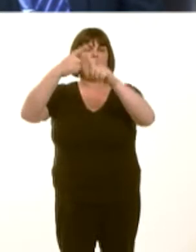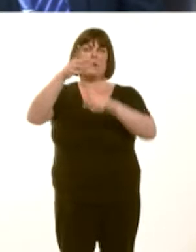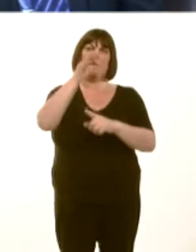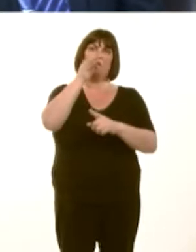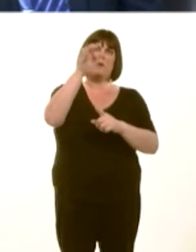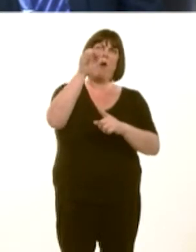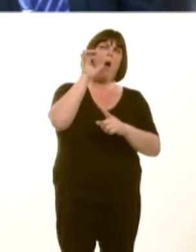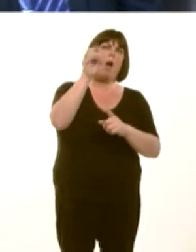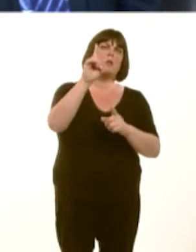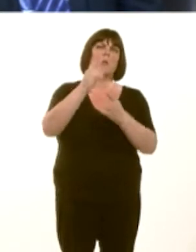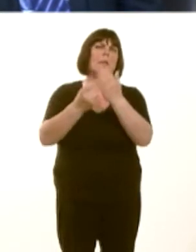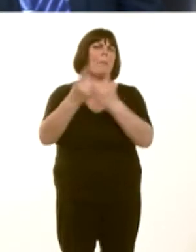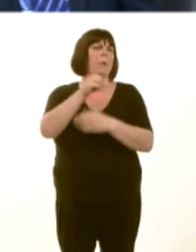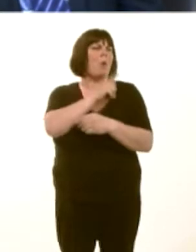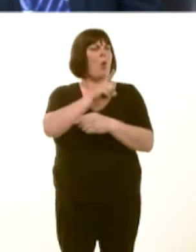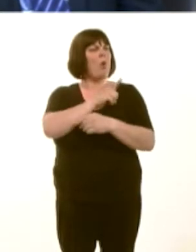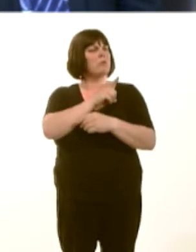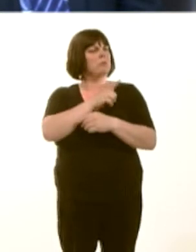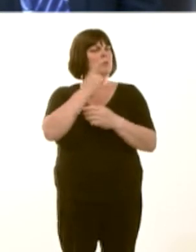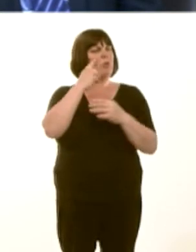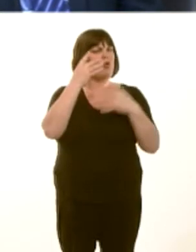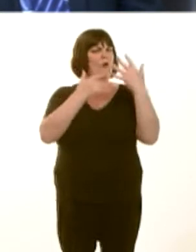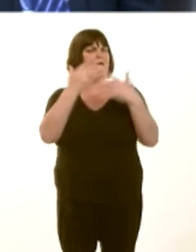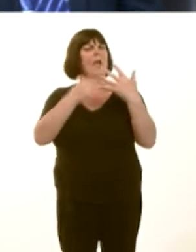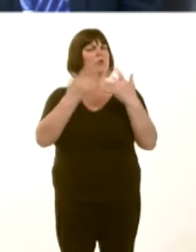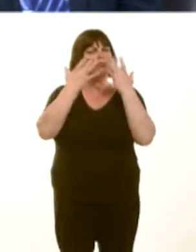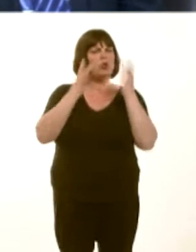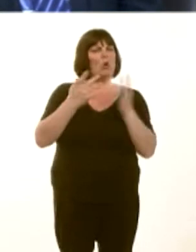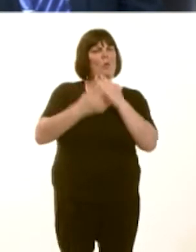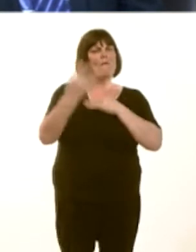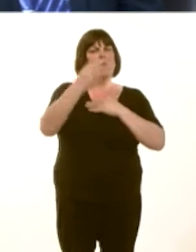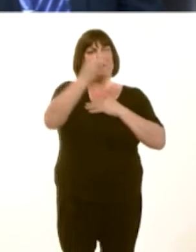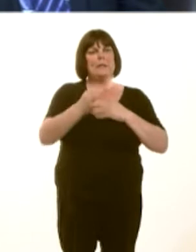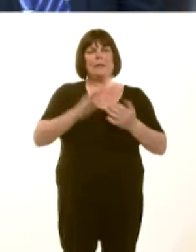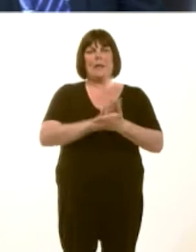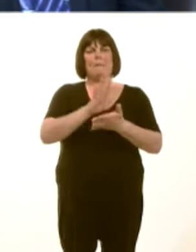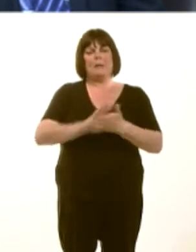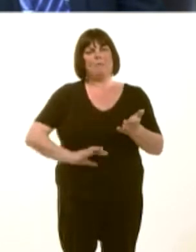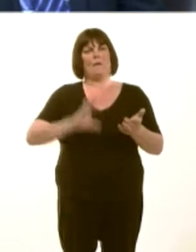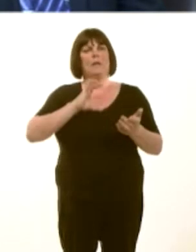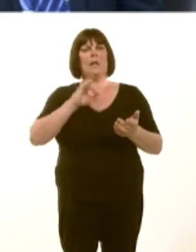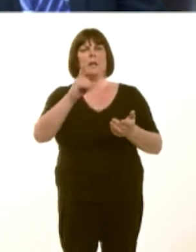I'm not aware of businesses generally finding that NRW is unresponsive in terms of dealing